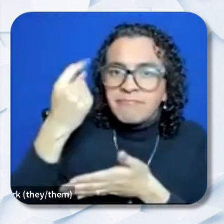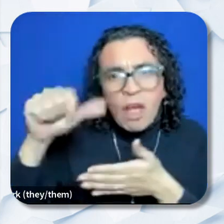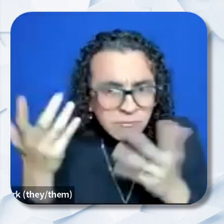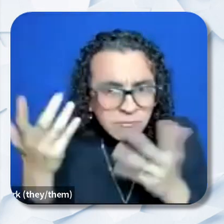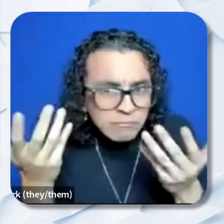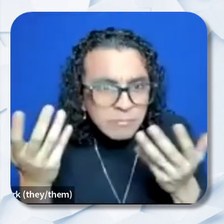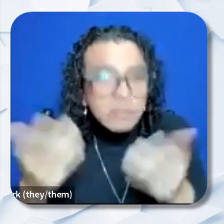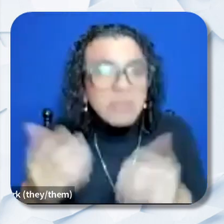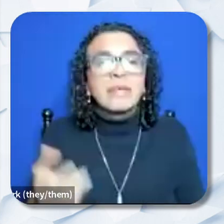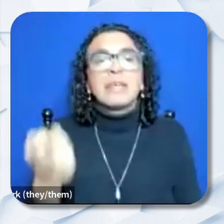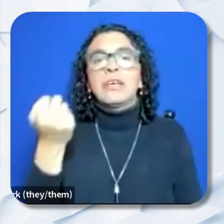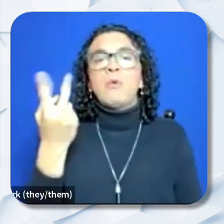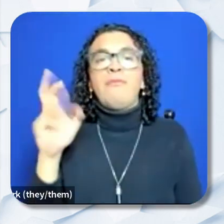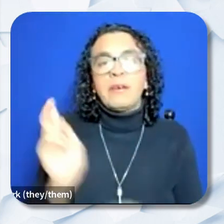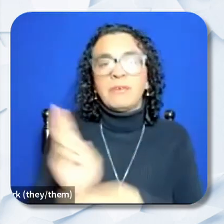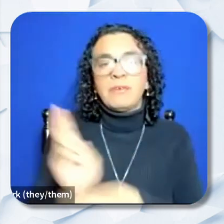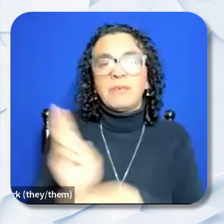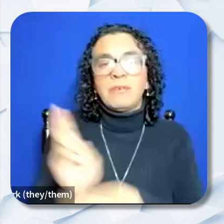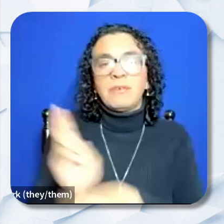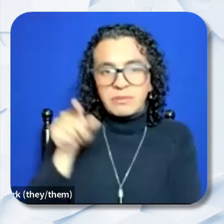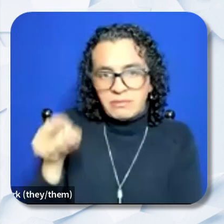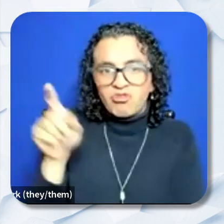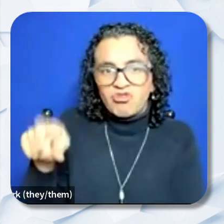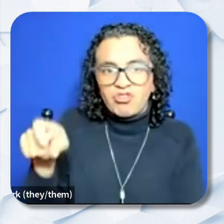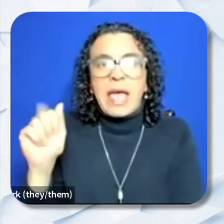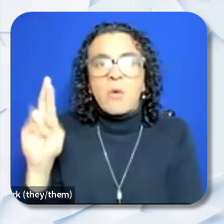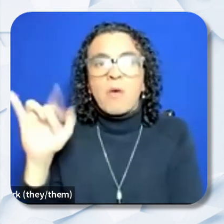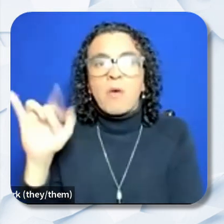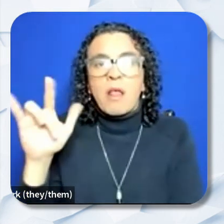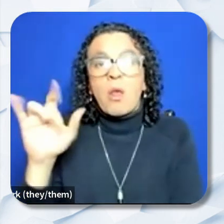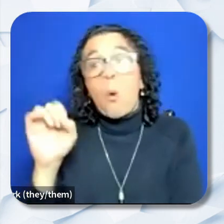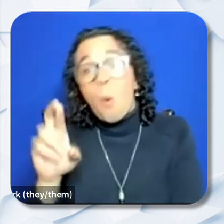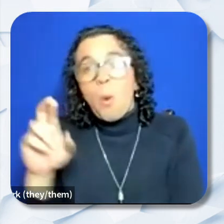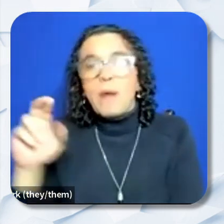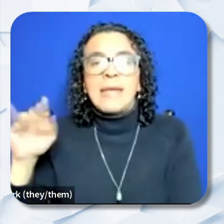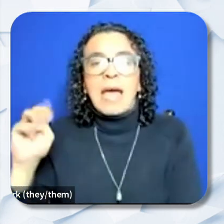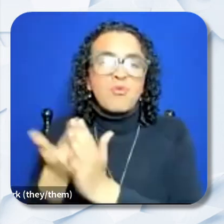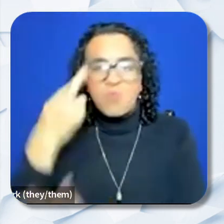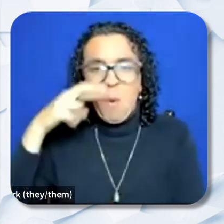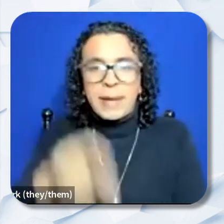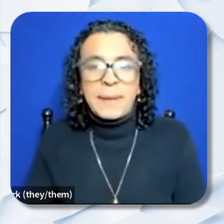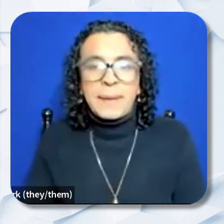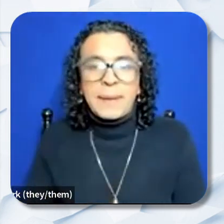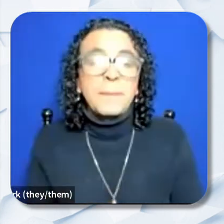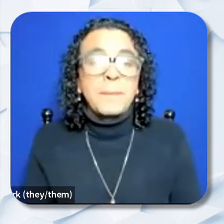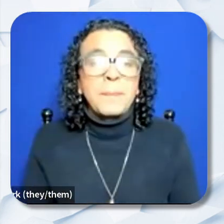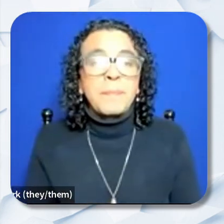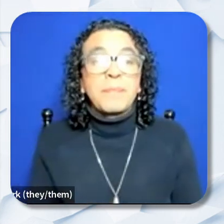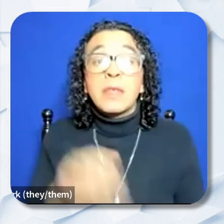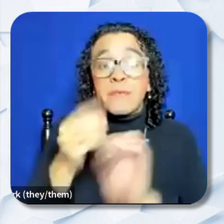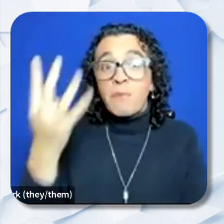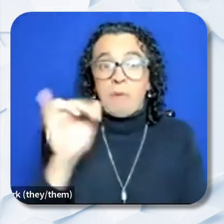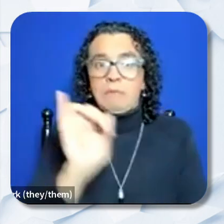font with 1 Inch Margins. Erin: Question 4 the narrative is limited to 15 pages. Can you please